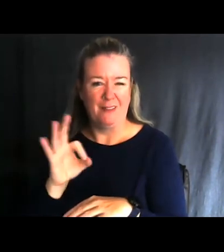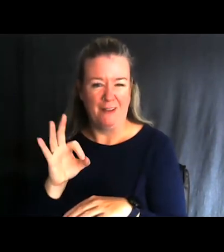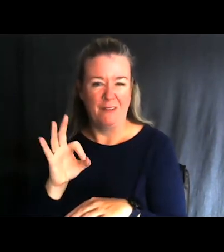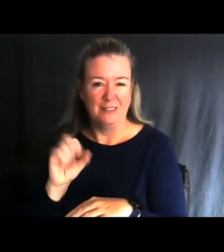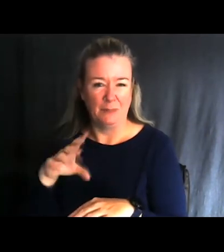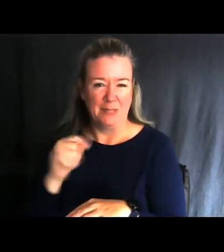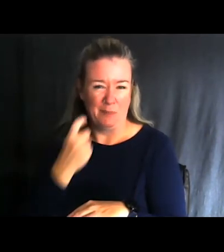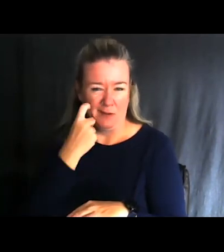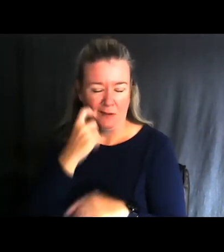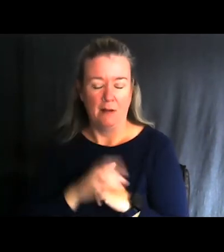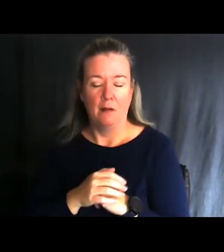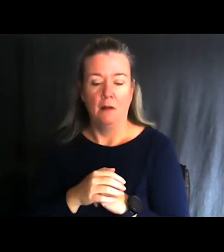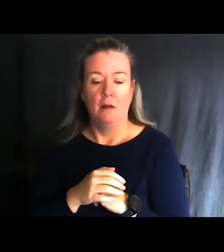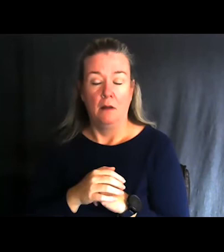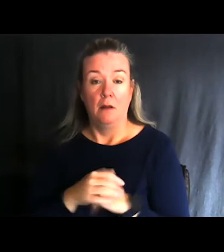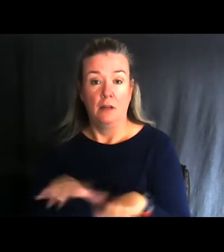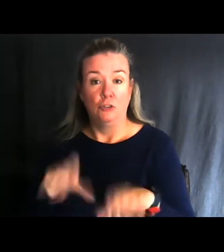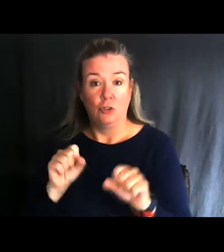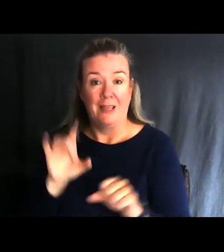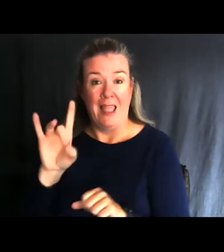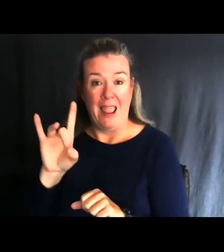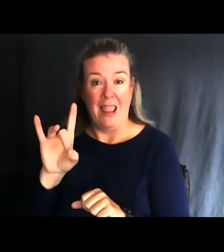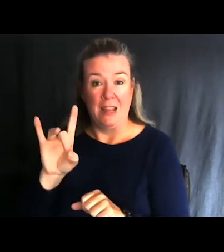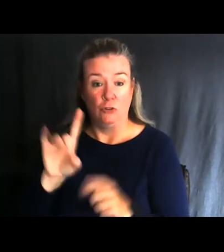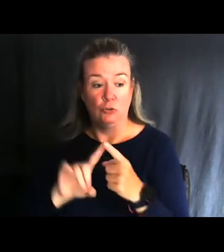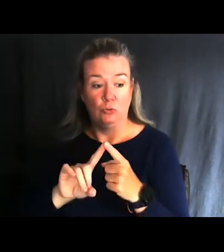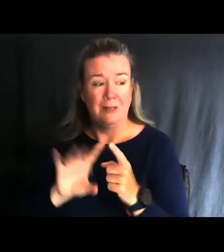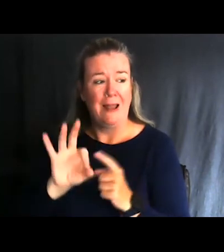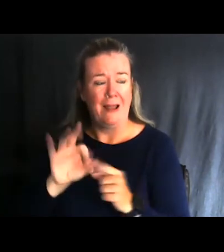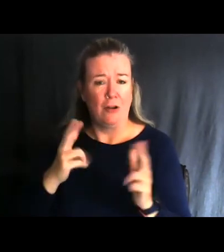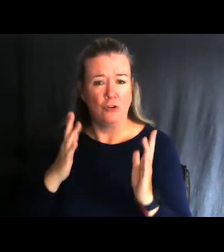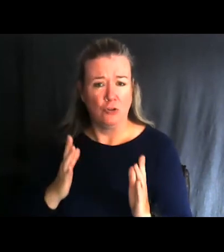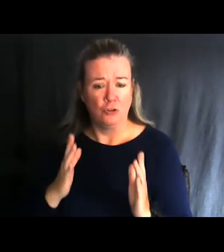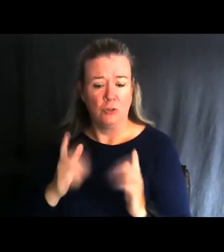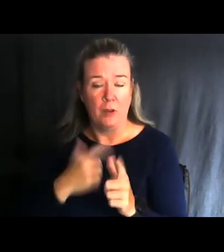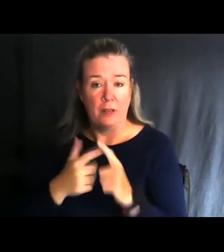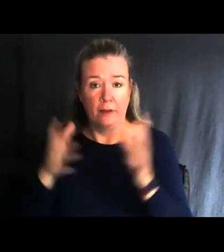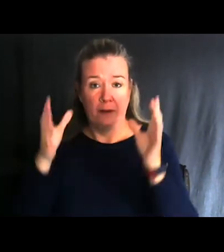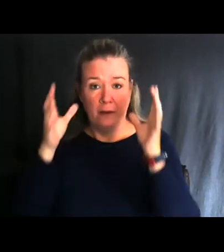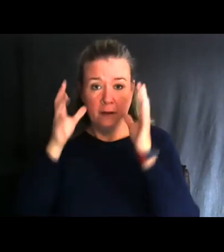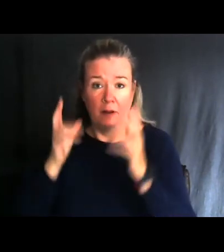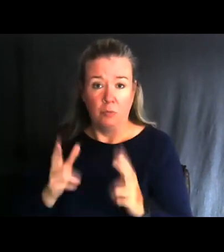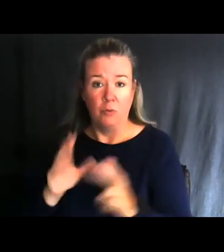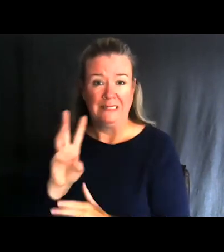We took out about eight or nine hunters and we harvested six nice bucks, and a couple